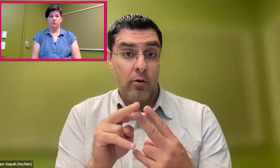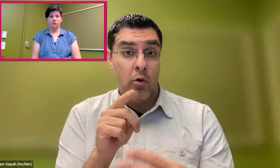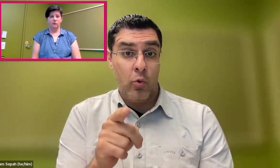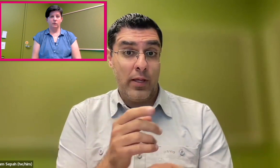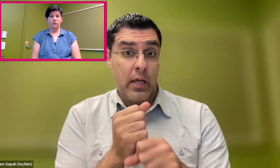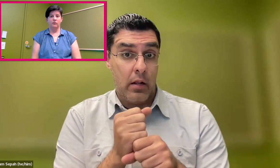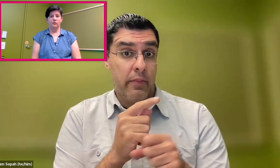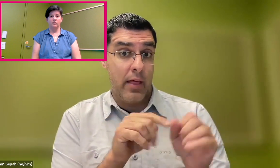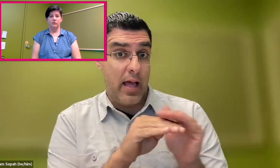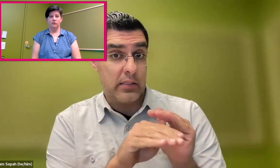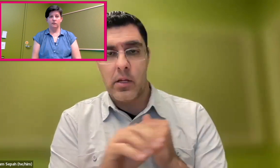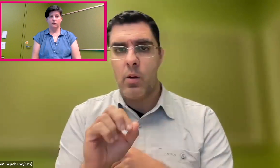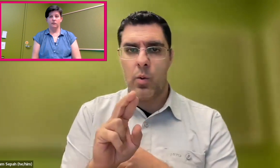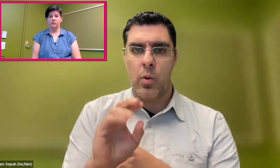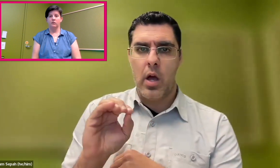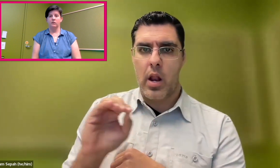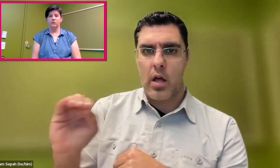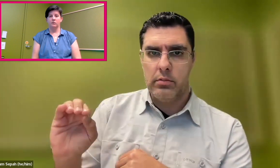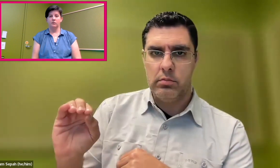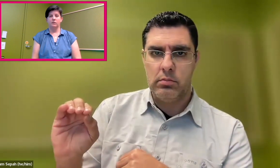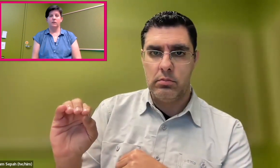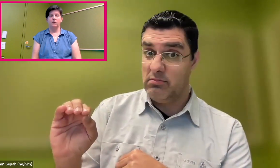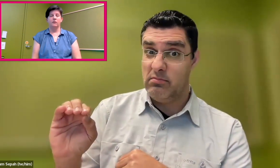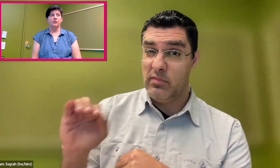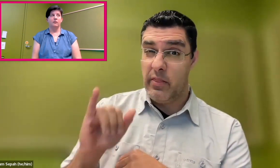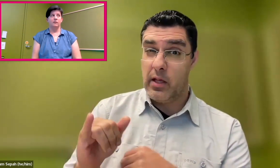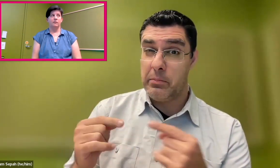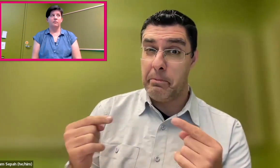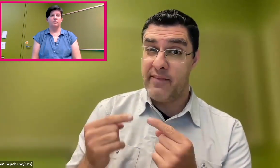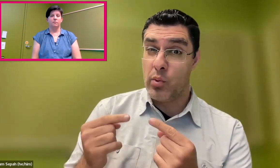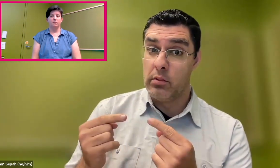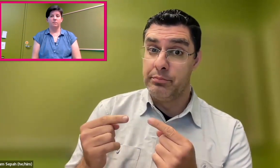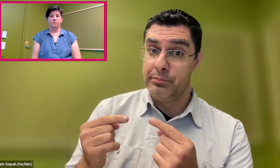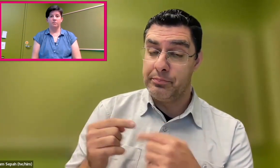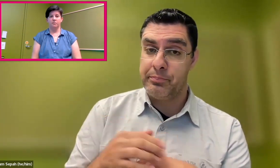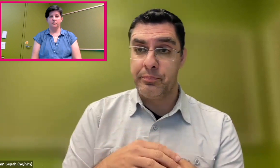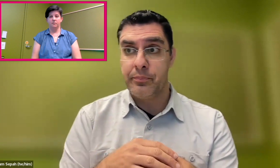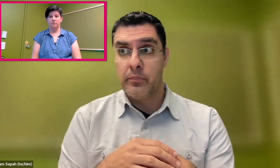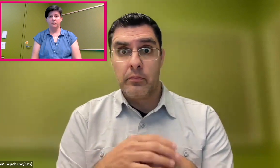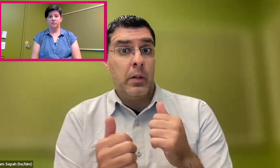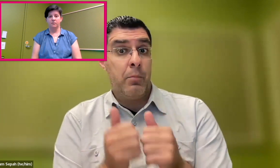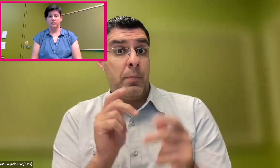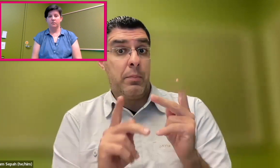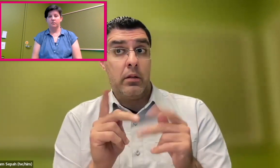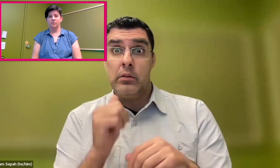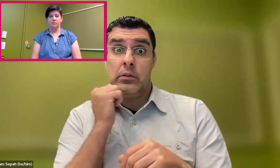because either they have the access or they have their privacy, but not both, often, which